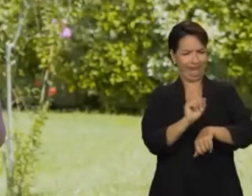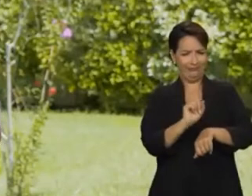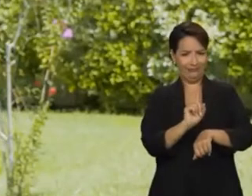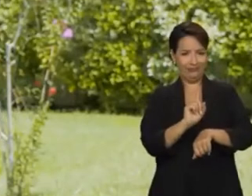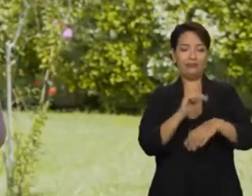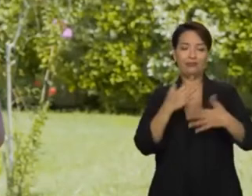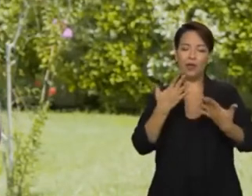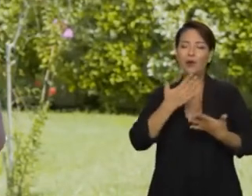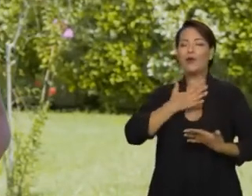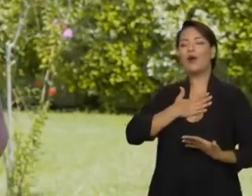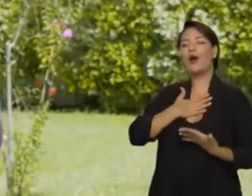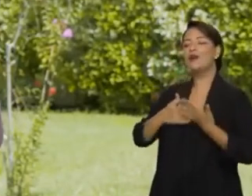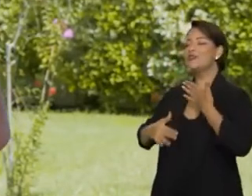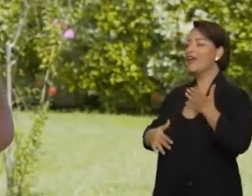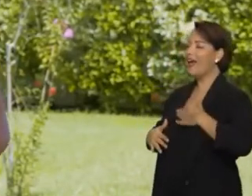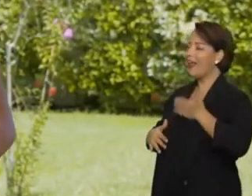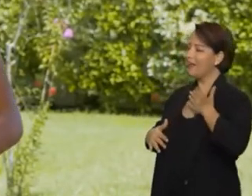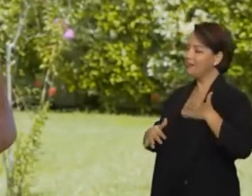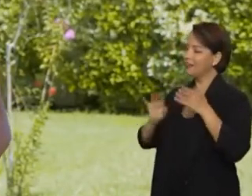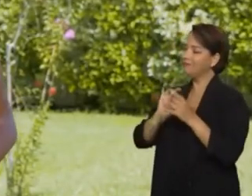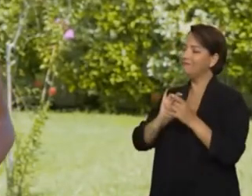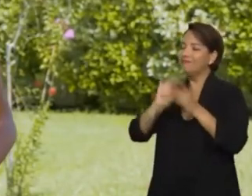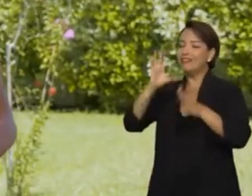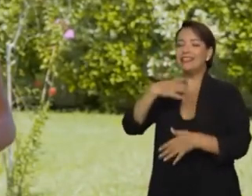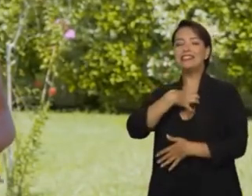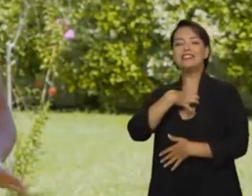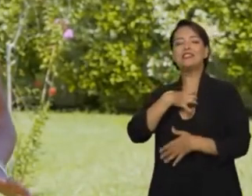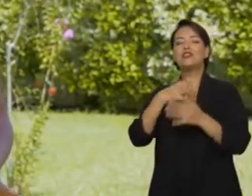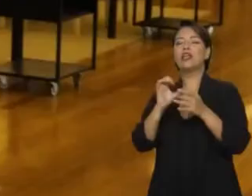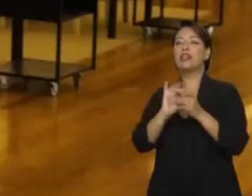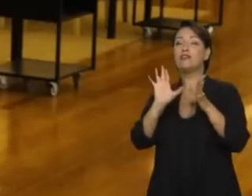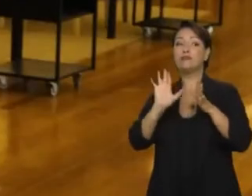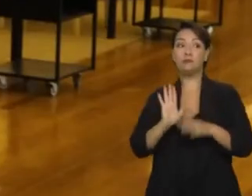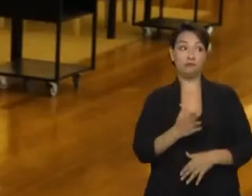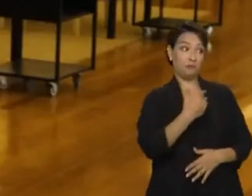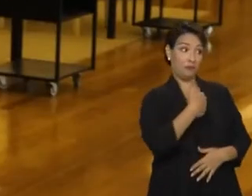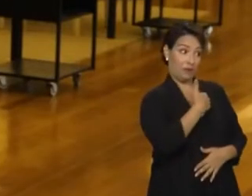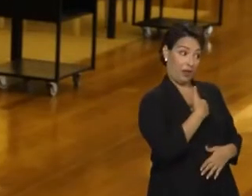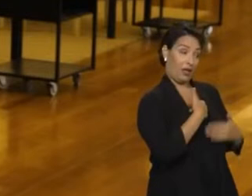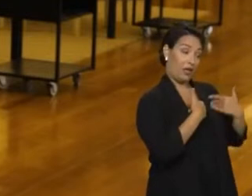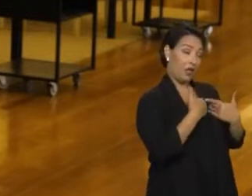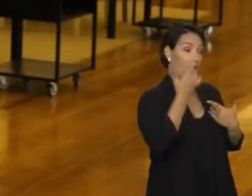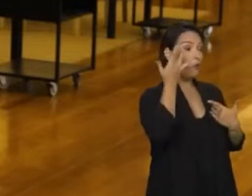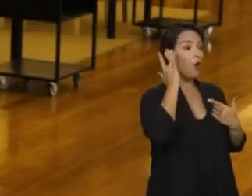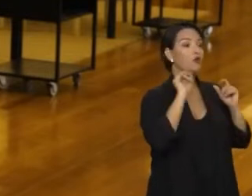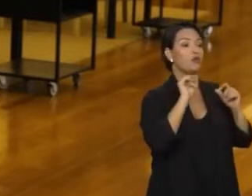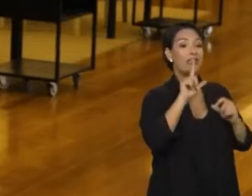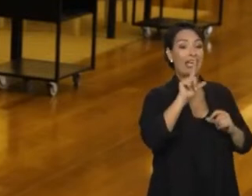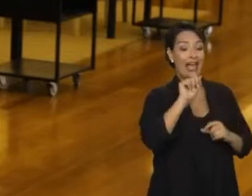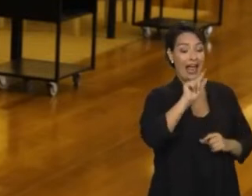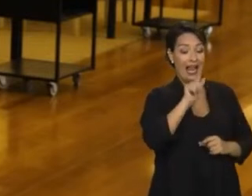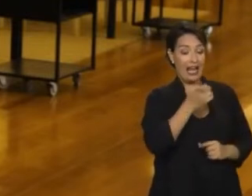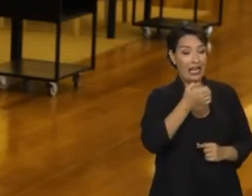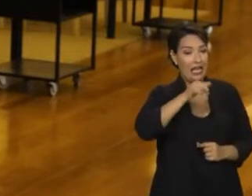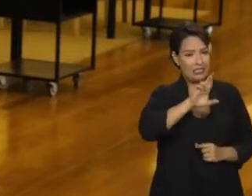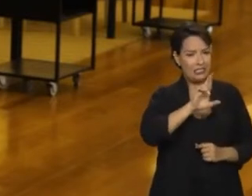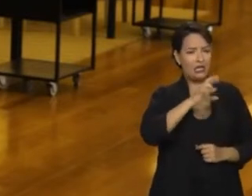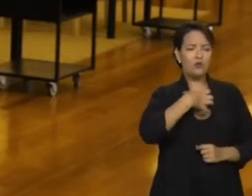So, I really like being able to be free, to feel free. For me, leisure is about feeling good about myself.